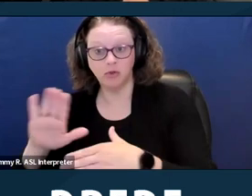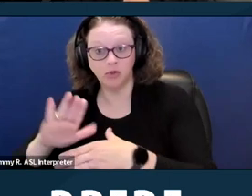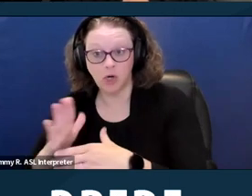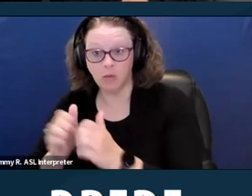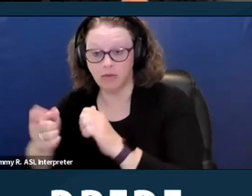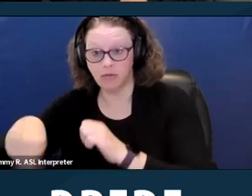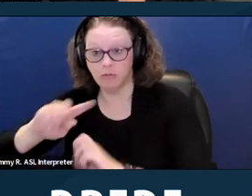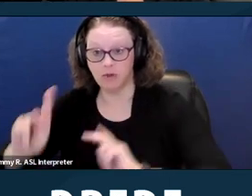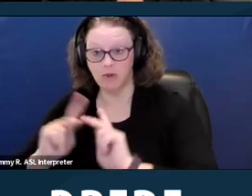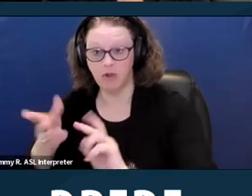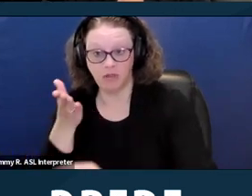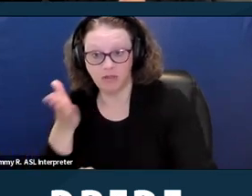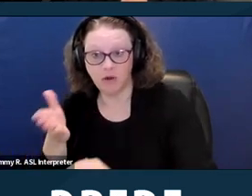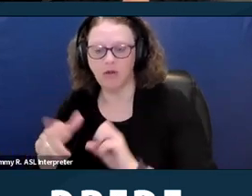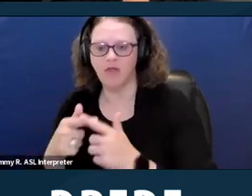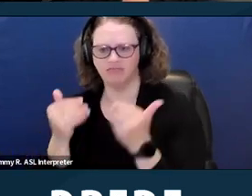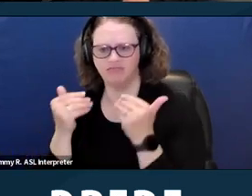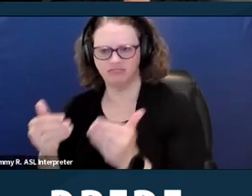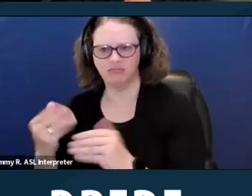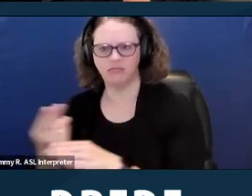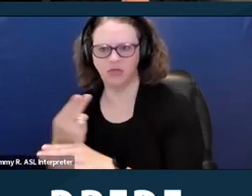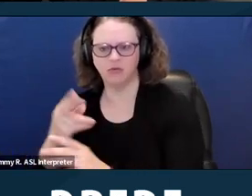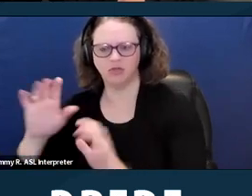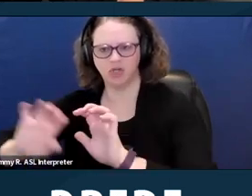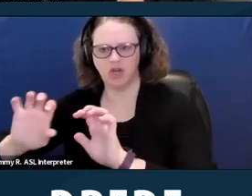go ahead and use the chat for those purposes. Next slide.